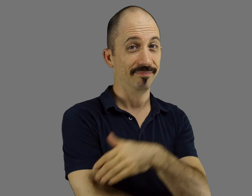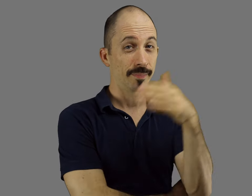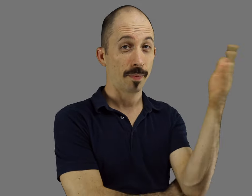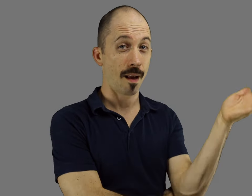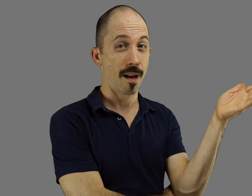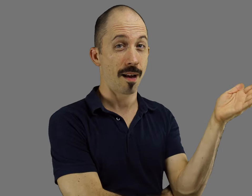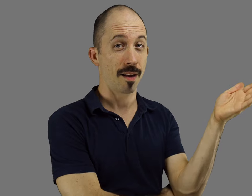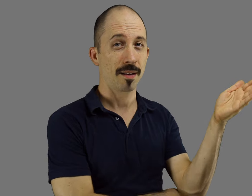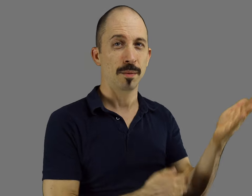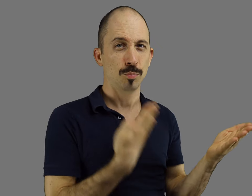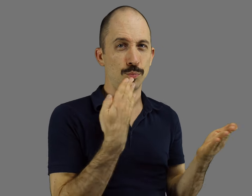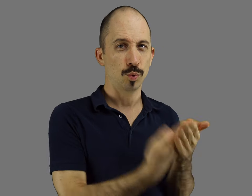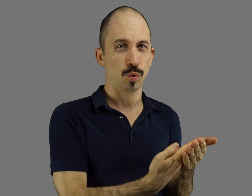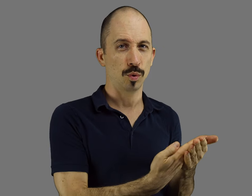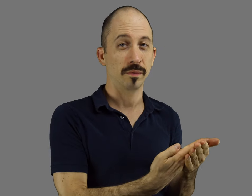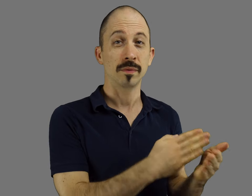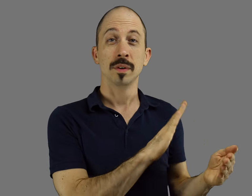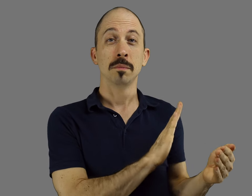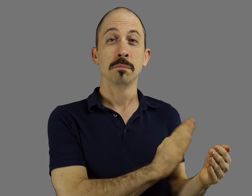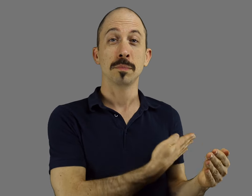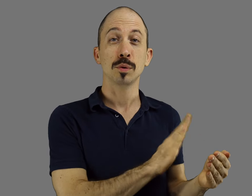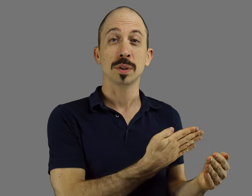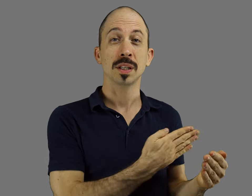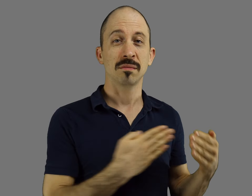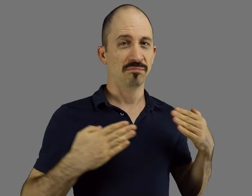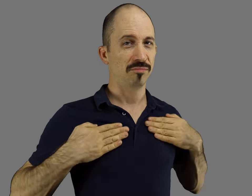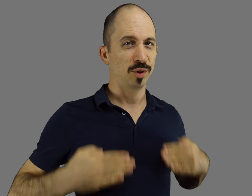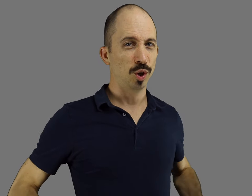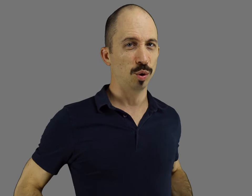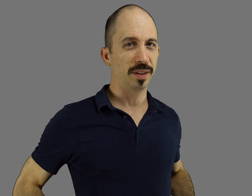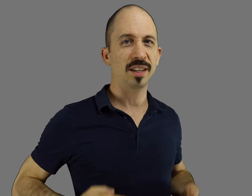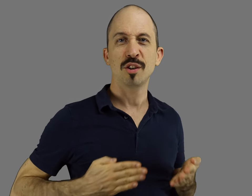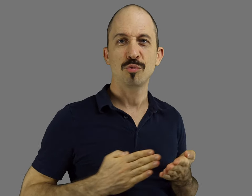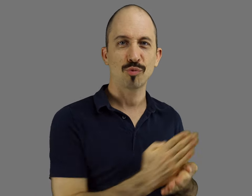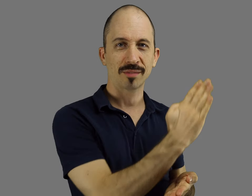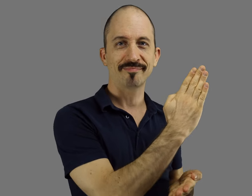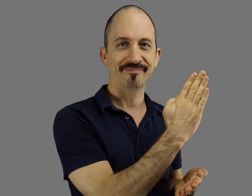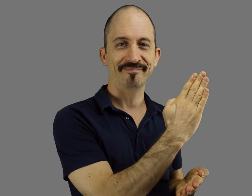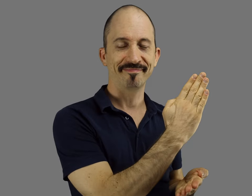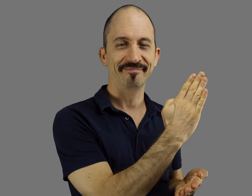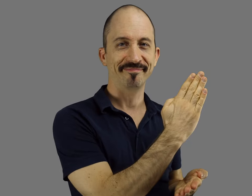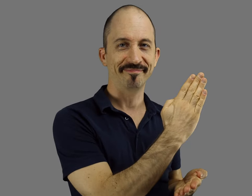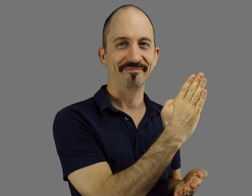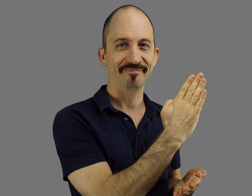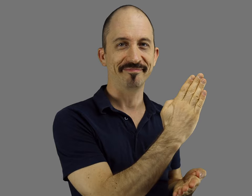That, is proof - that music - is a human right.